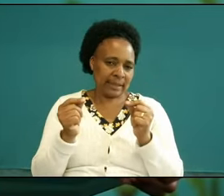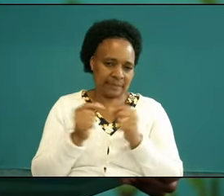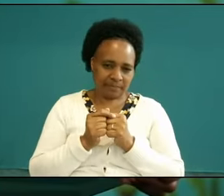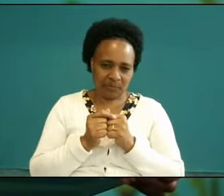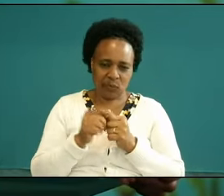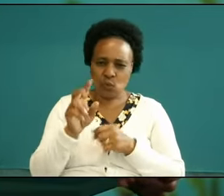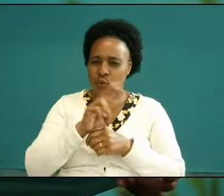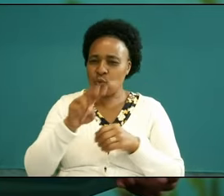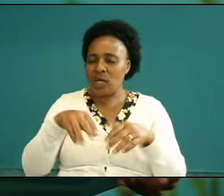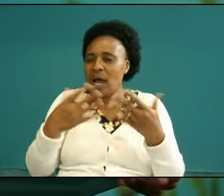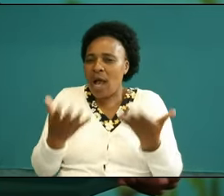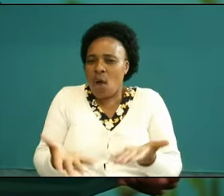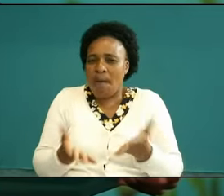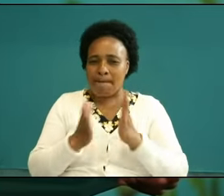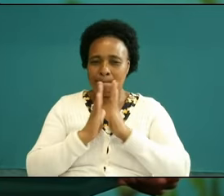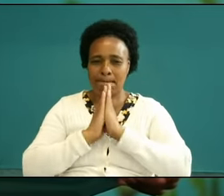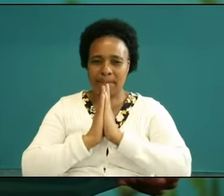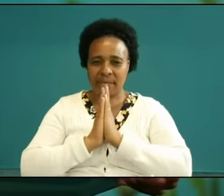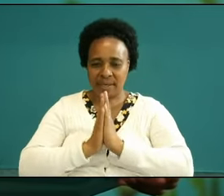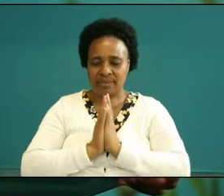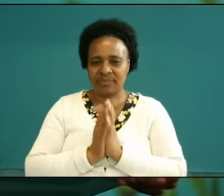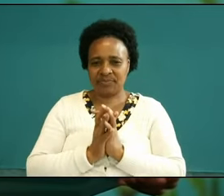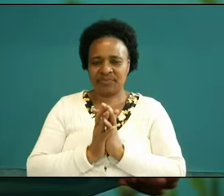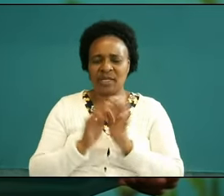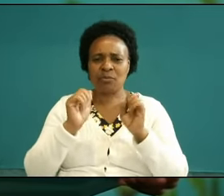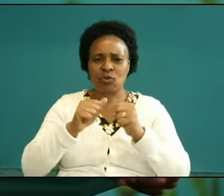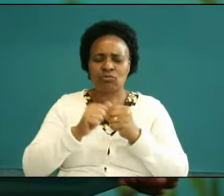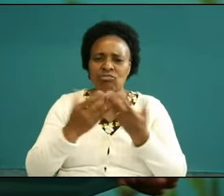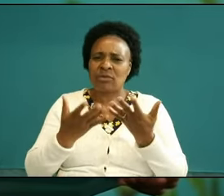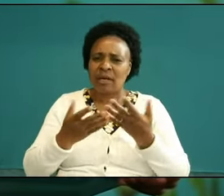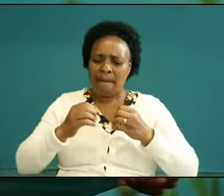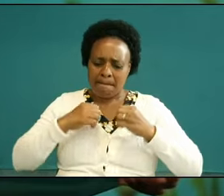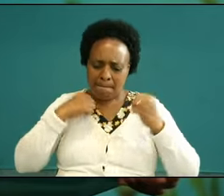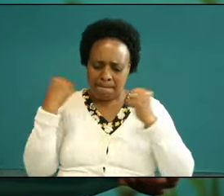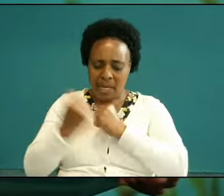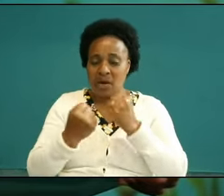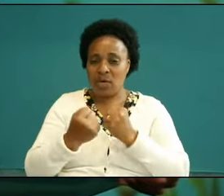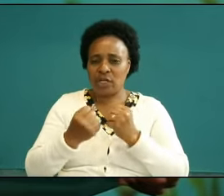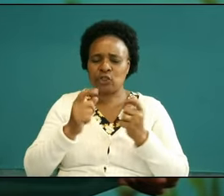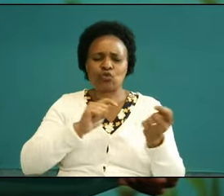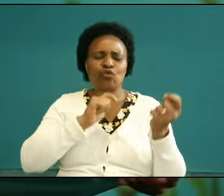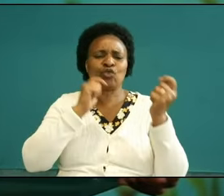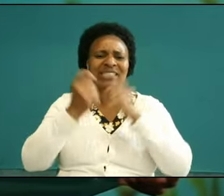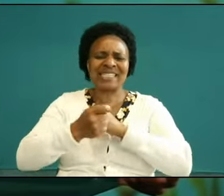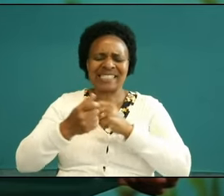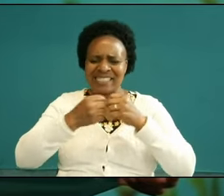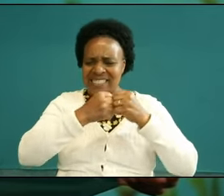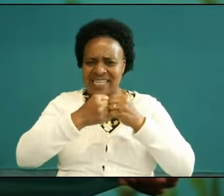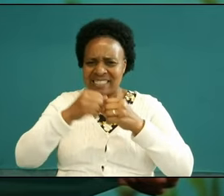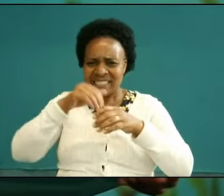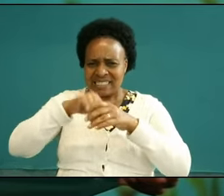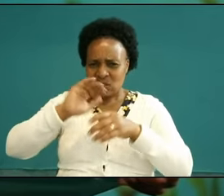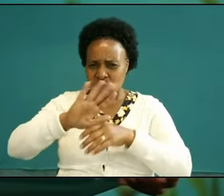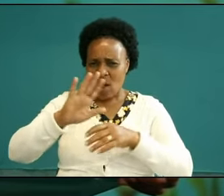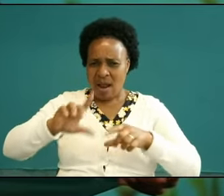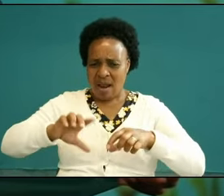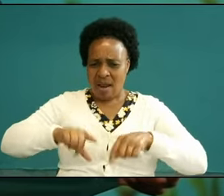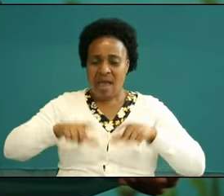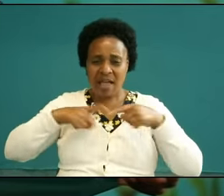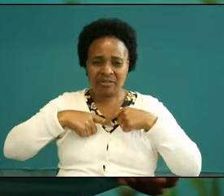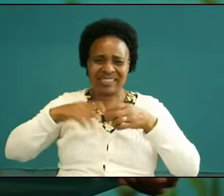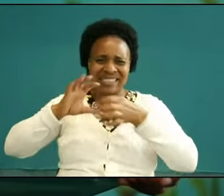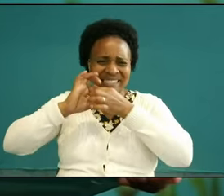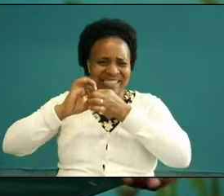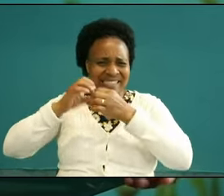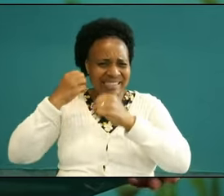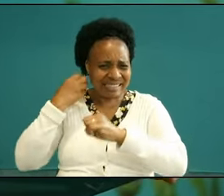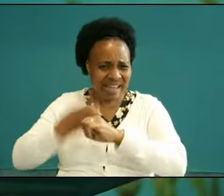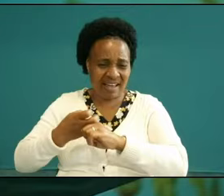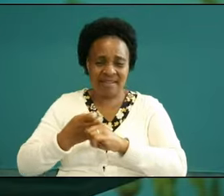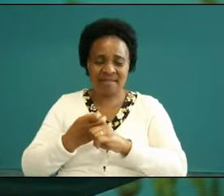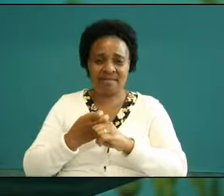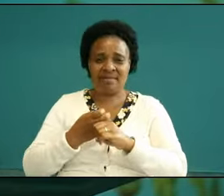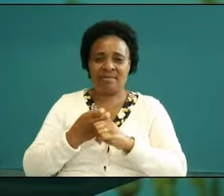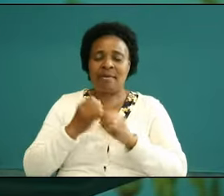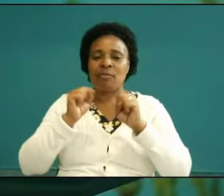look at how prayer has the power to turn the tide in our lives and how we as Believers can stand